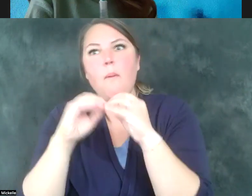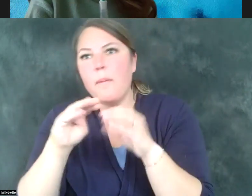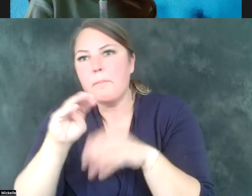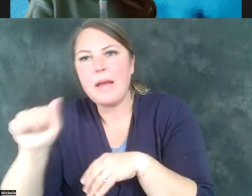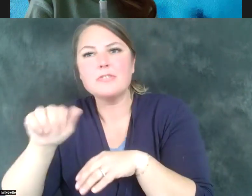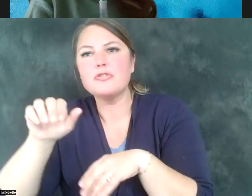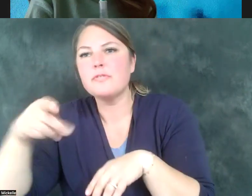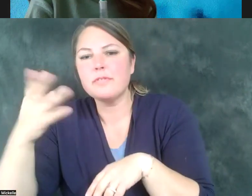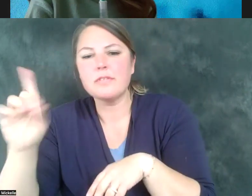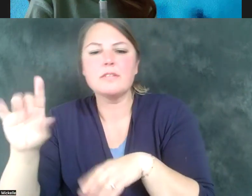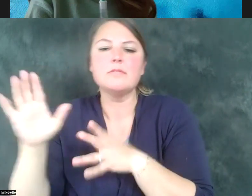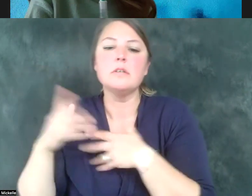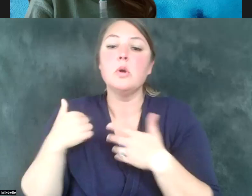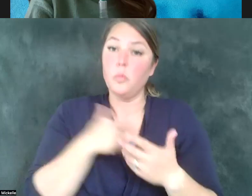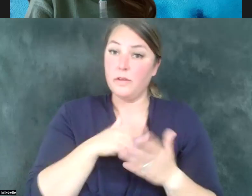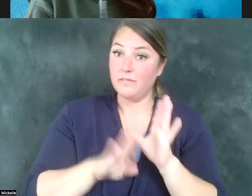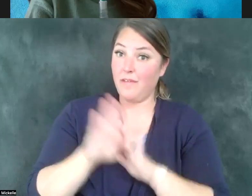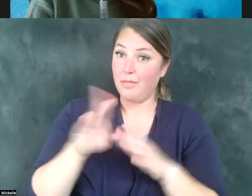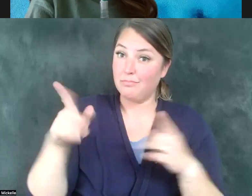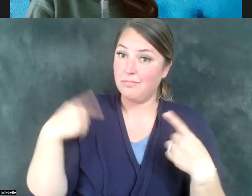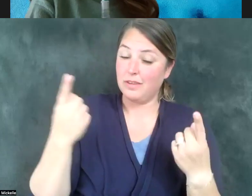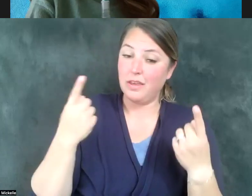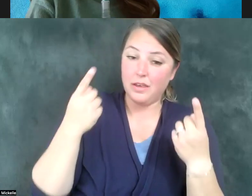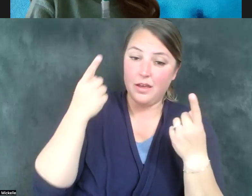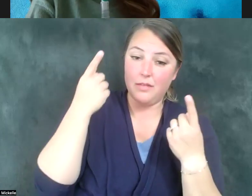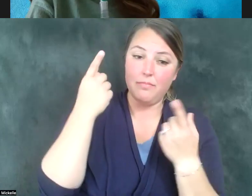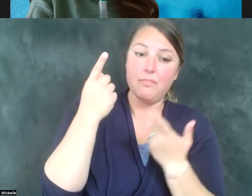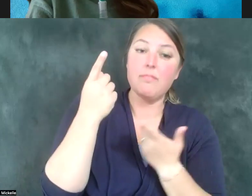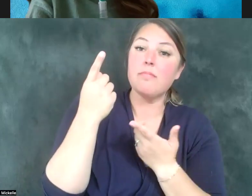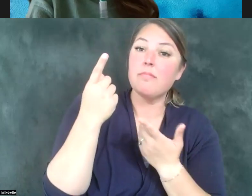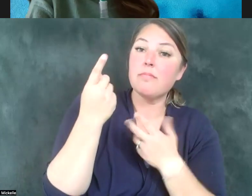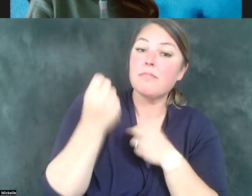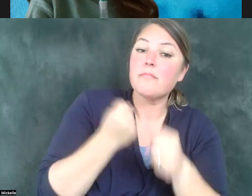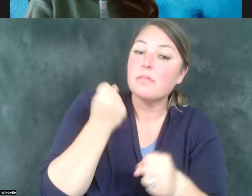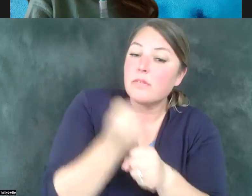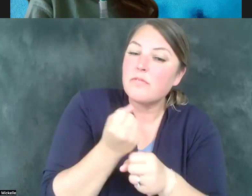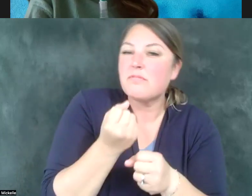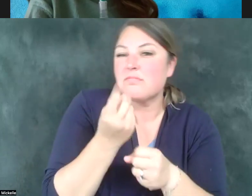the last few years in Utah and I think this is true across the country, better systems for making sure that individuals